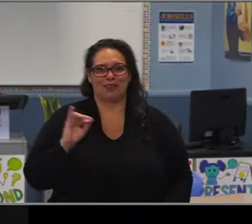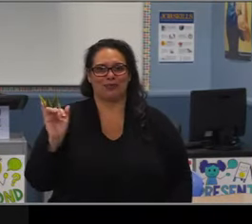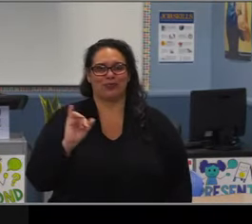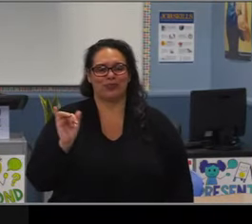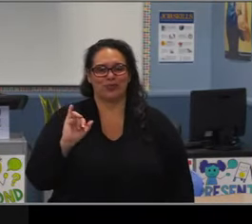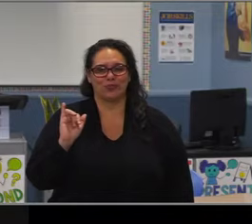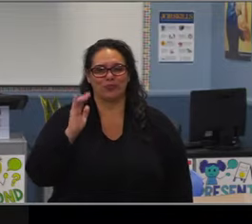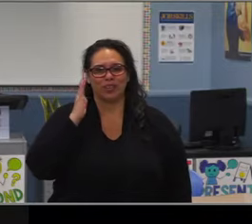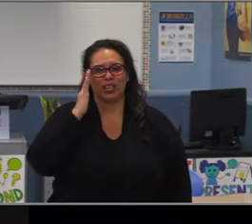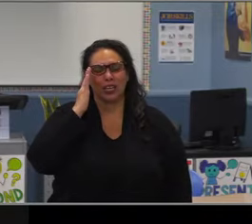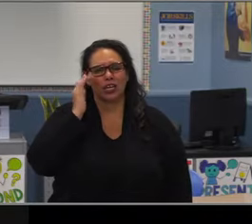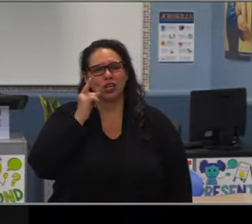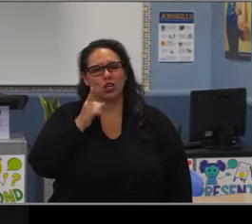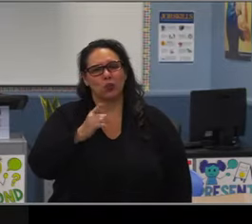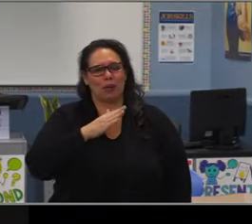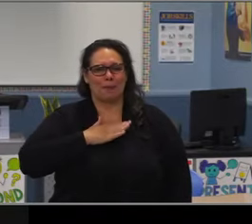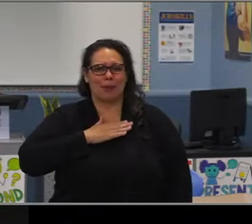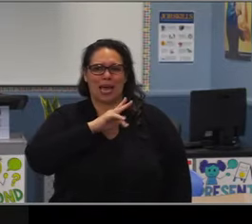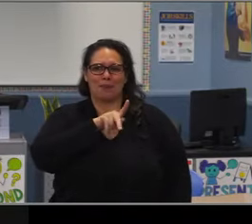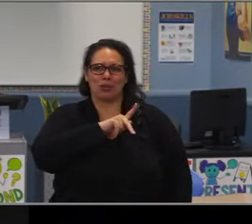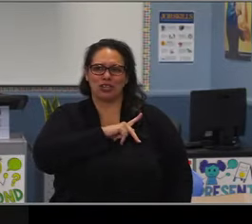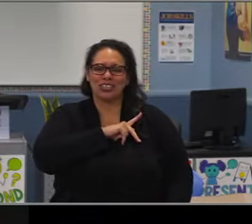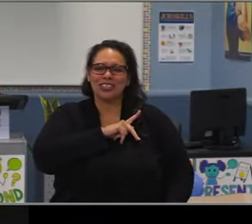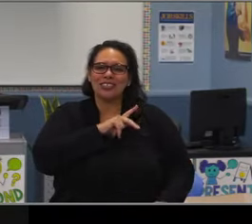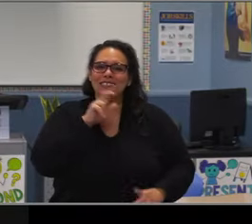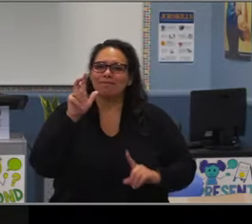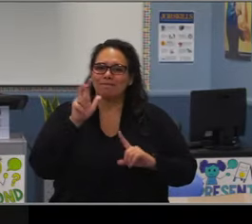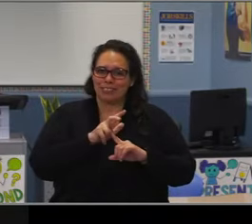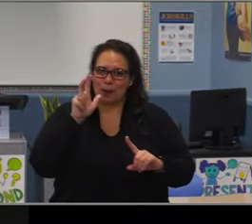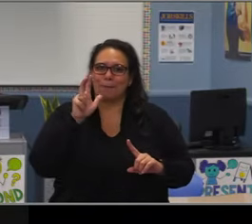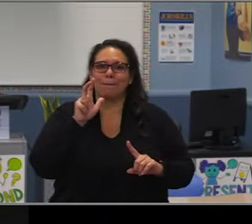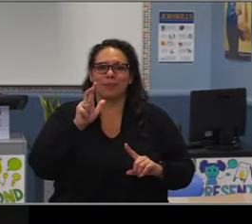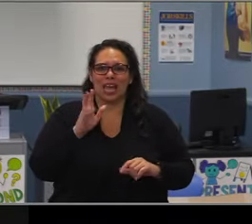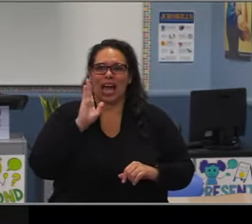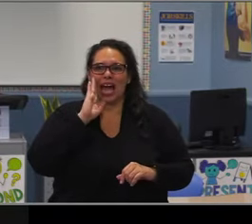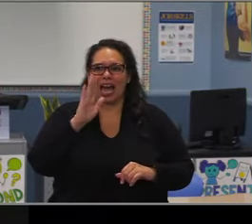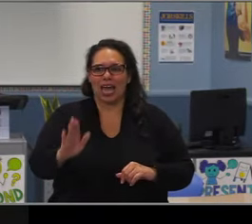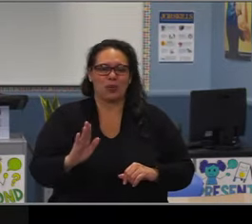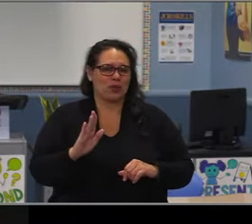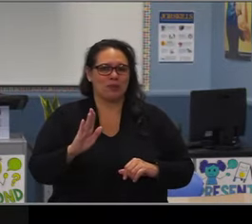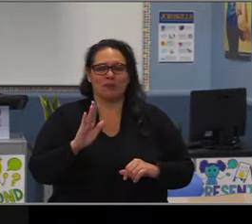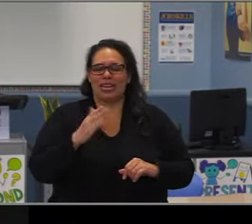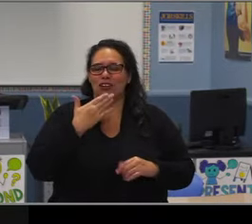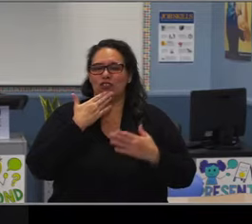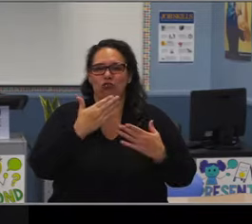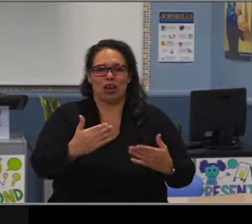you were my board member for the area. So I just wanna say thank you for all your support throughout your many years,